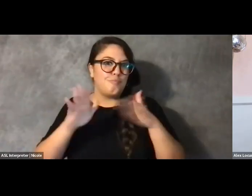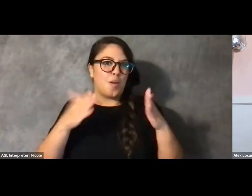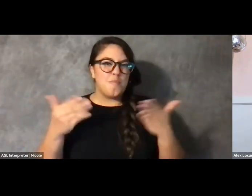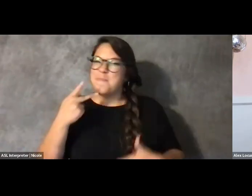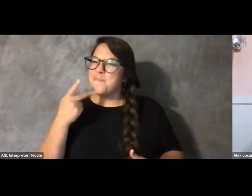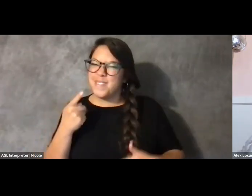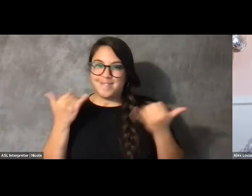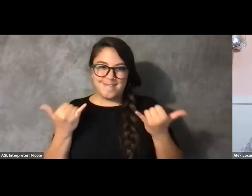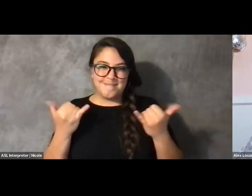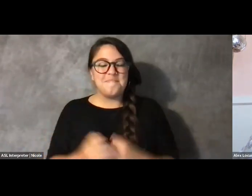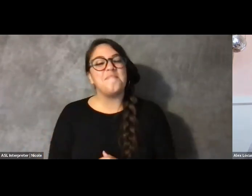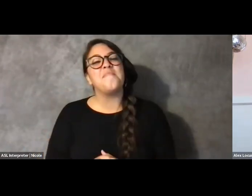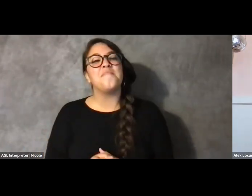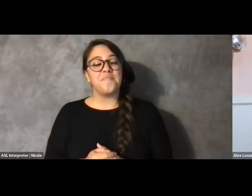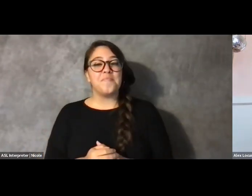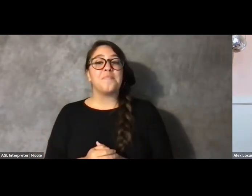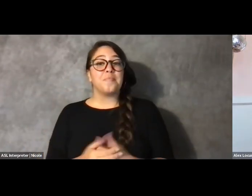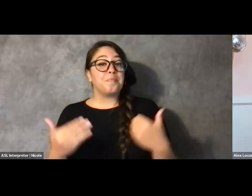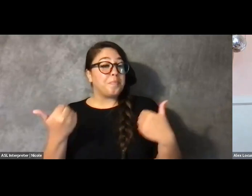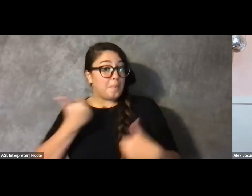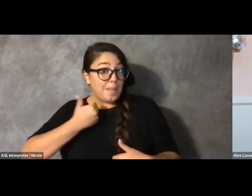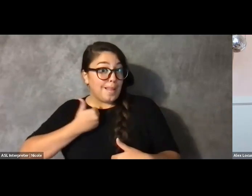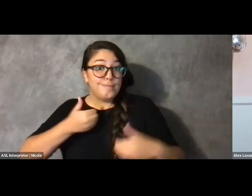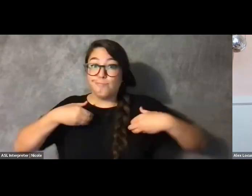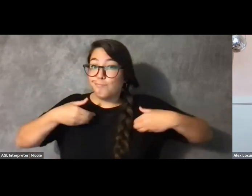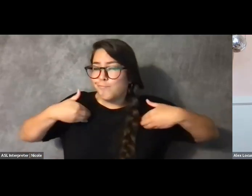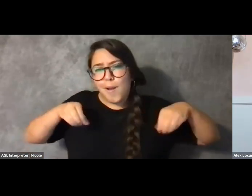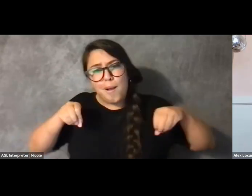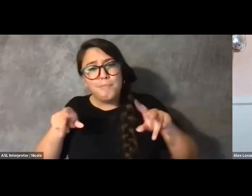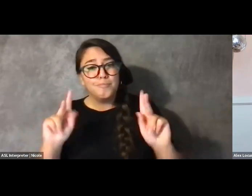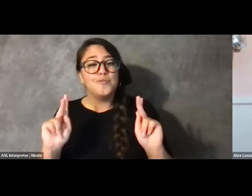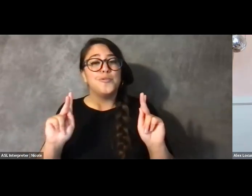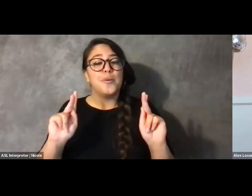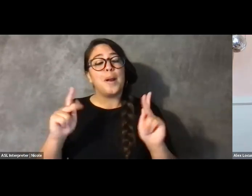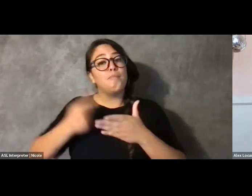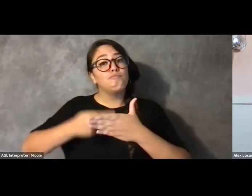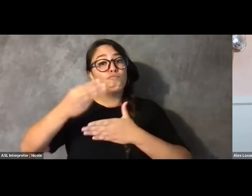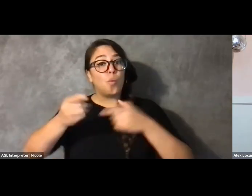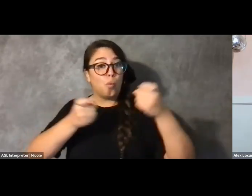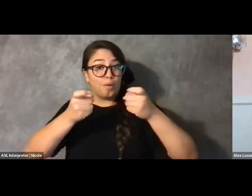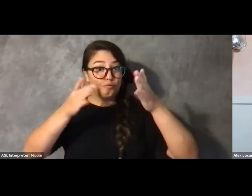I have had the opportunity to be the program director of the fellowship --